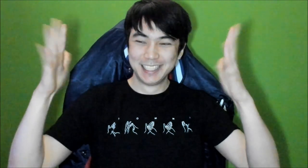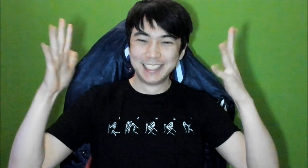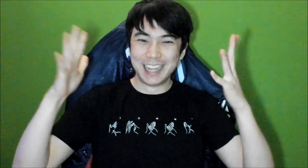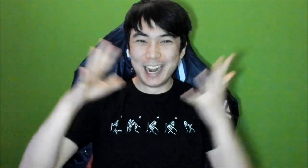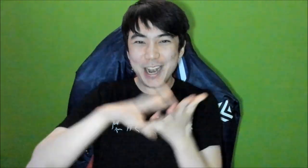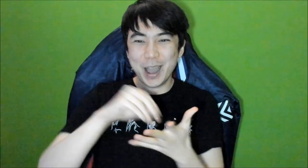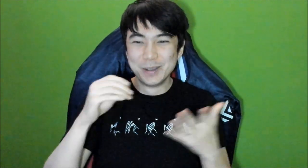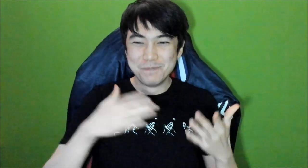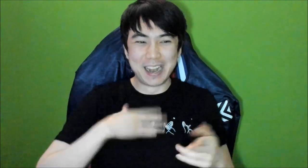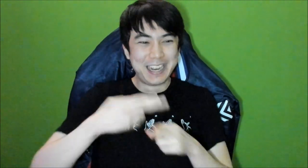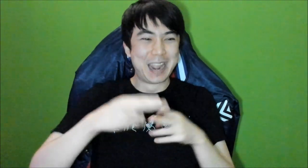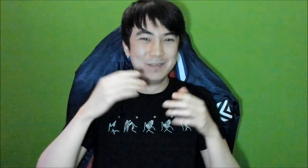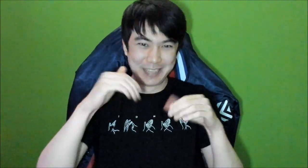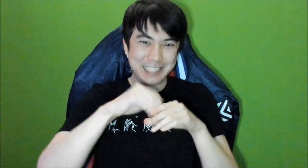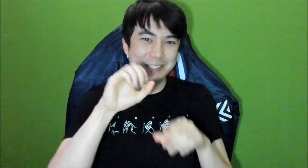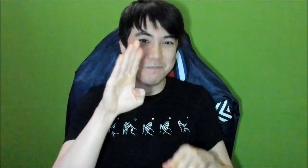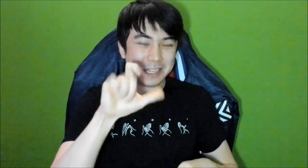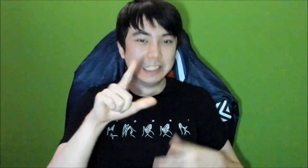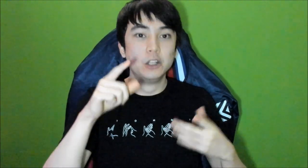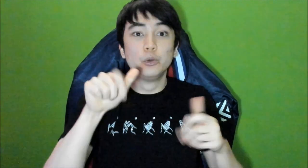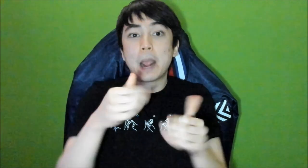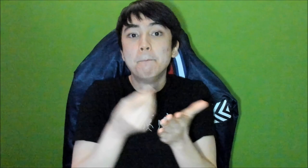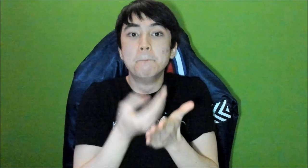I learned how to sign my nickname in BSL